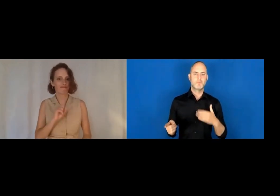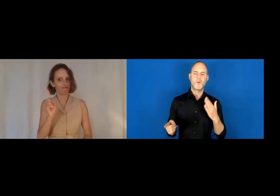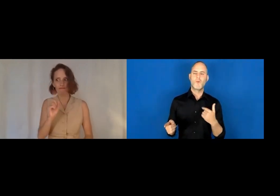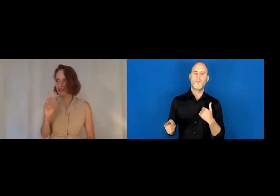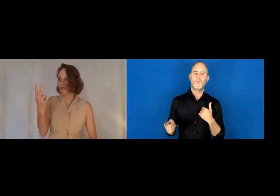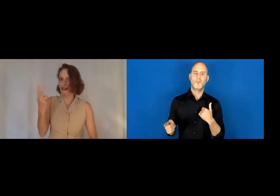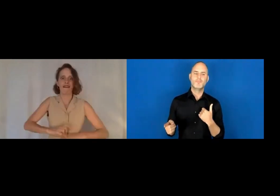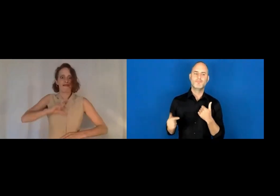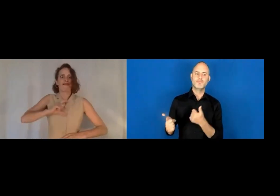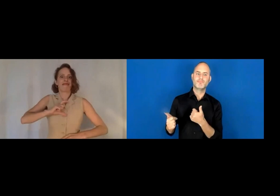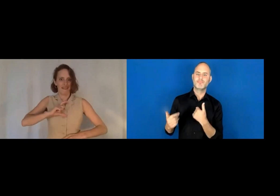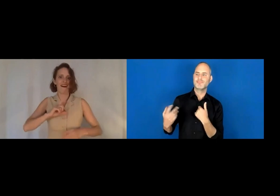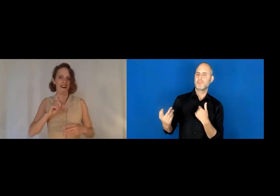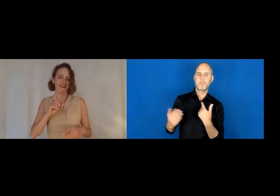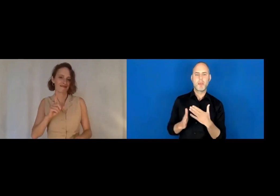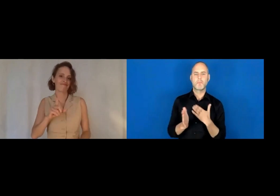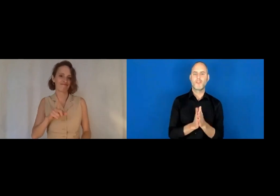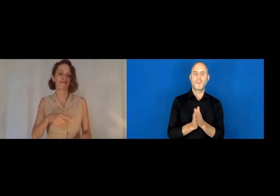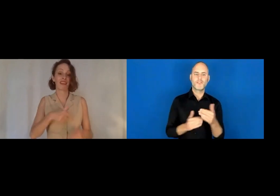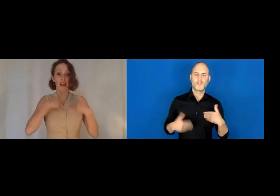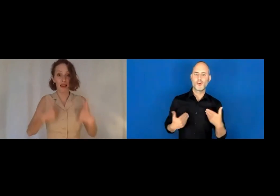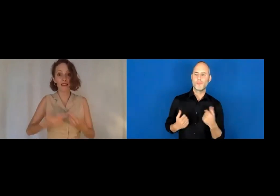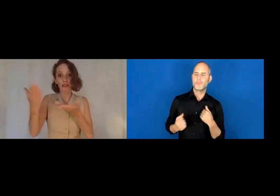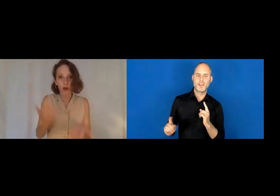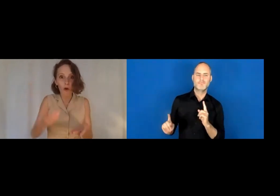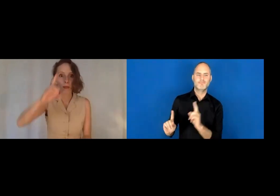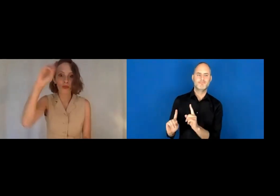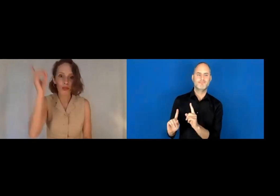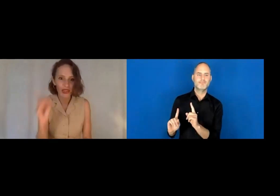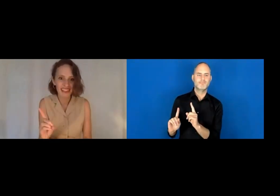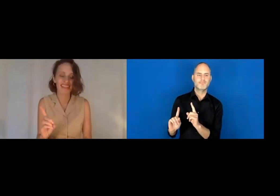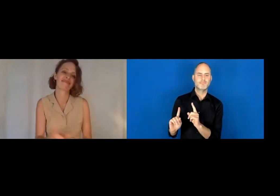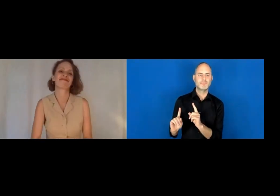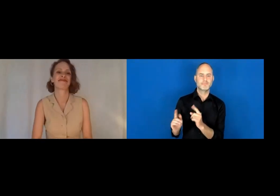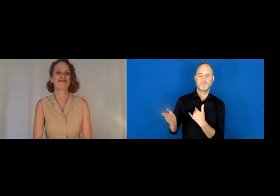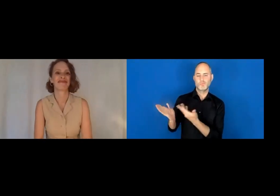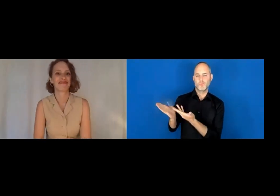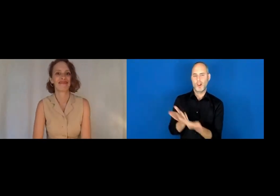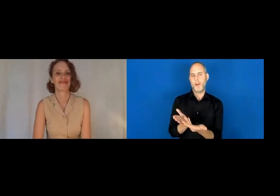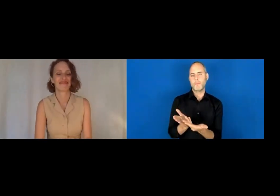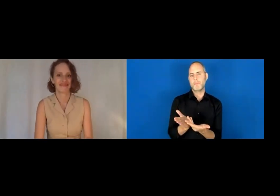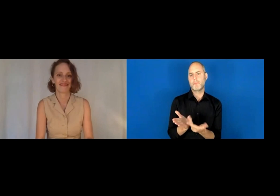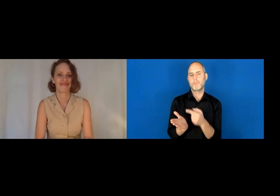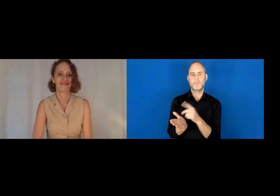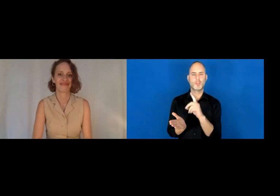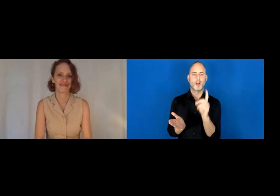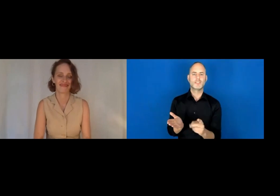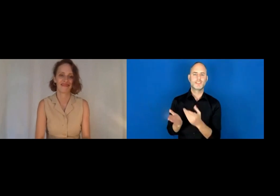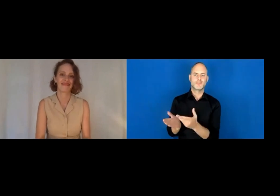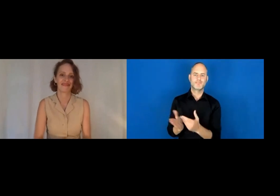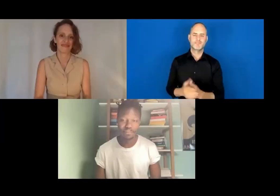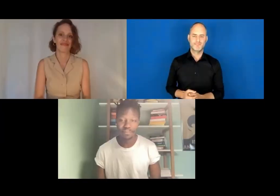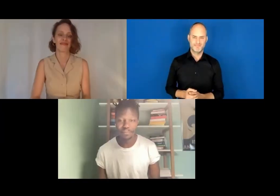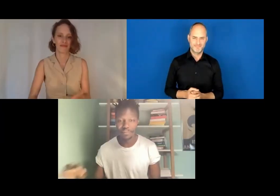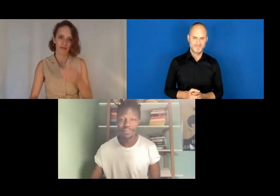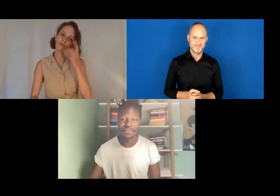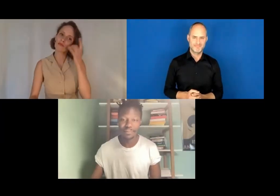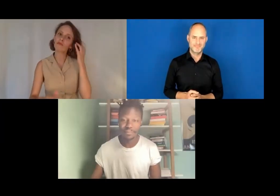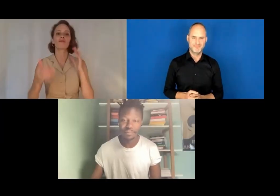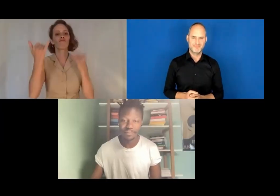And he will show us his way and his understanding. So, a warm welcome to Dodzi Dougban.